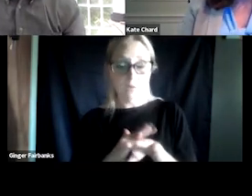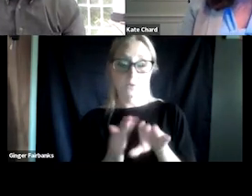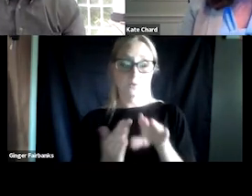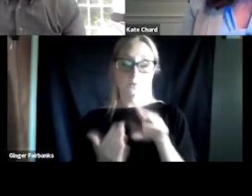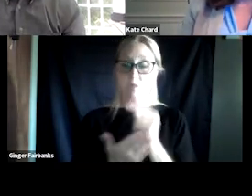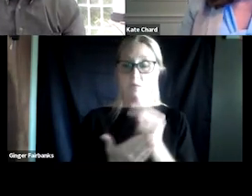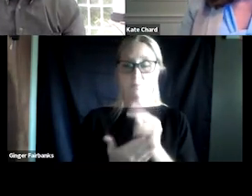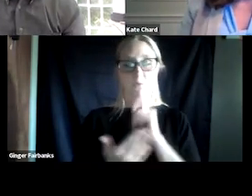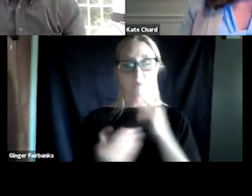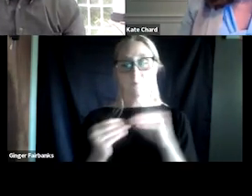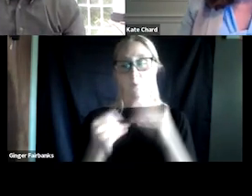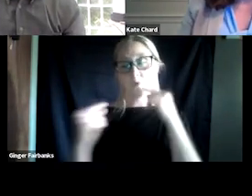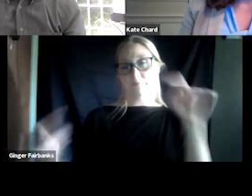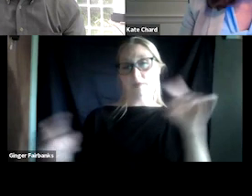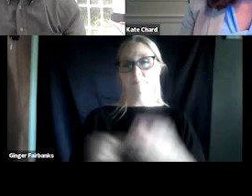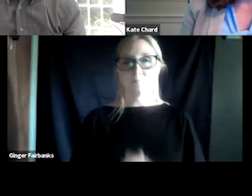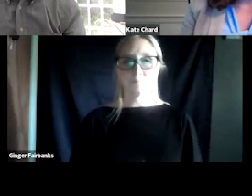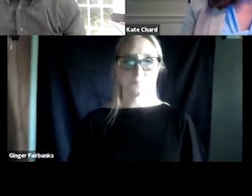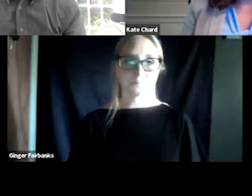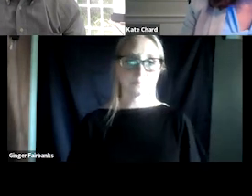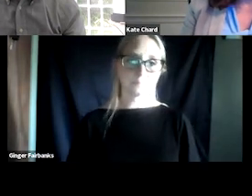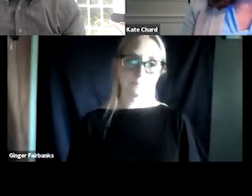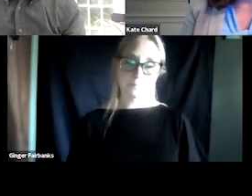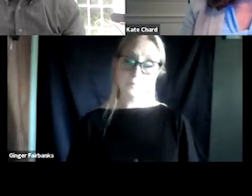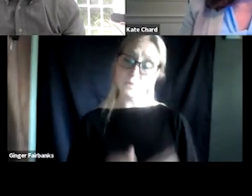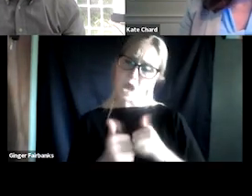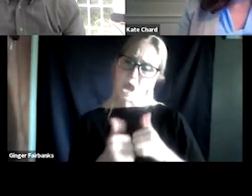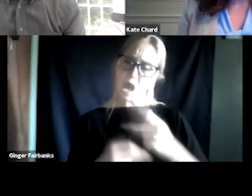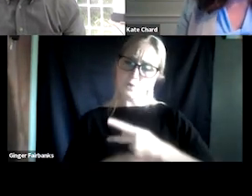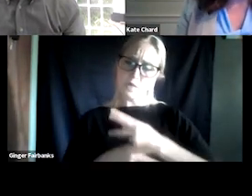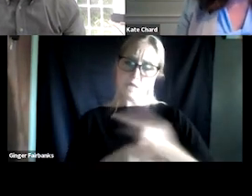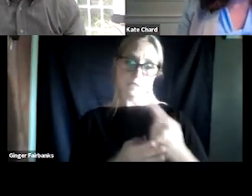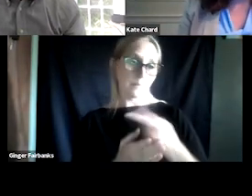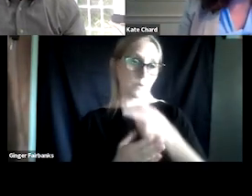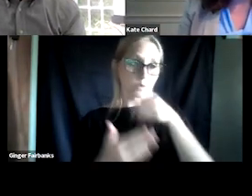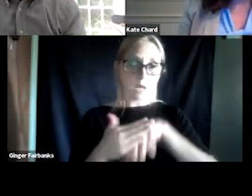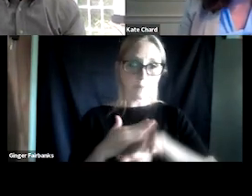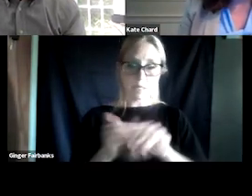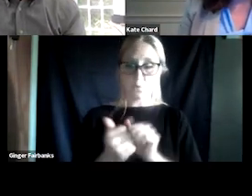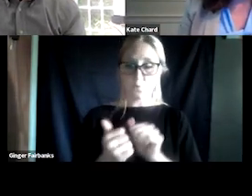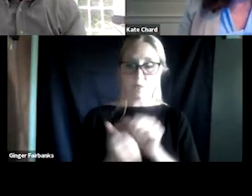So how do we then handle someone who's coming in with substance use